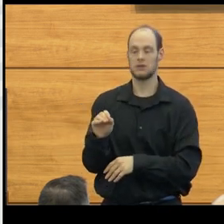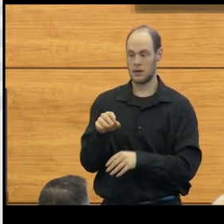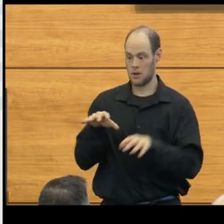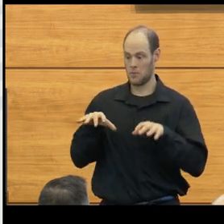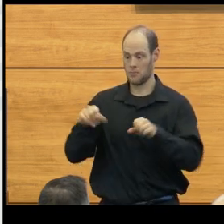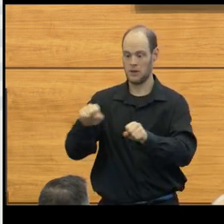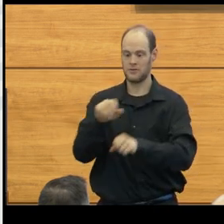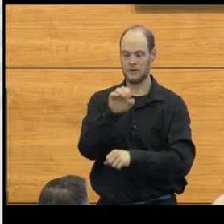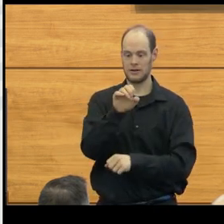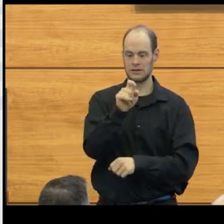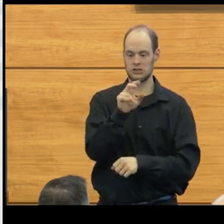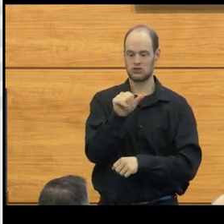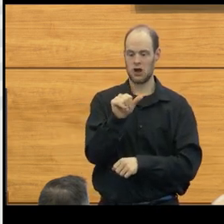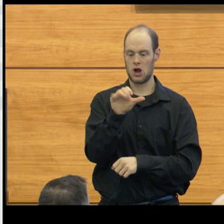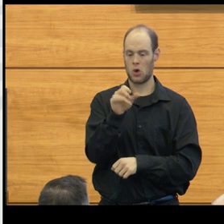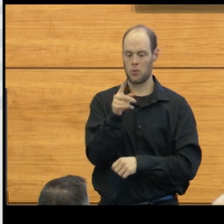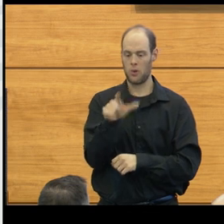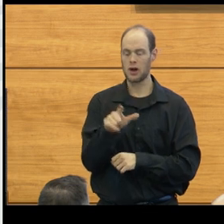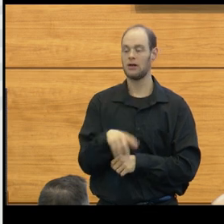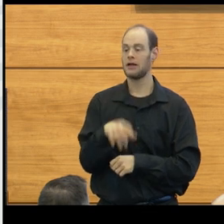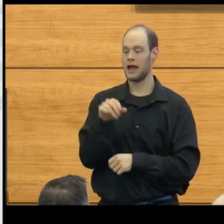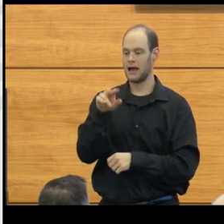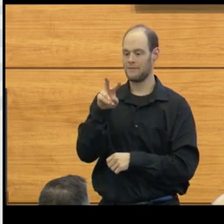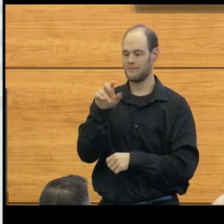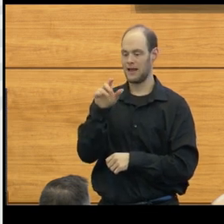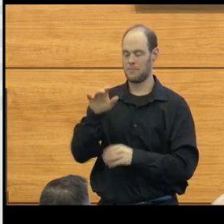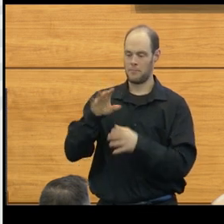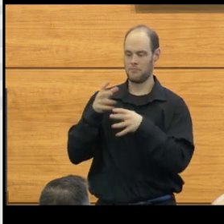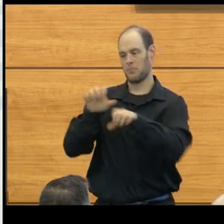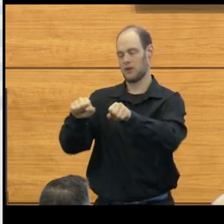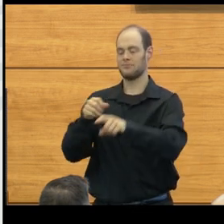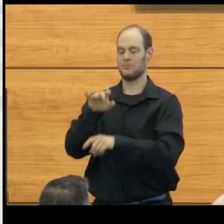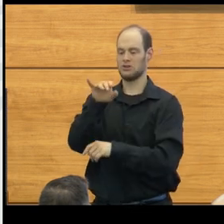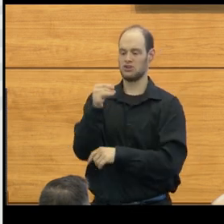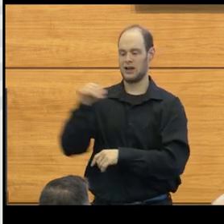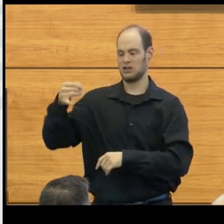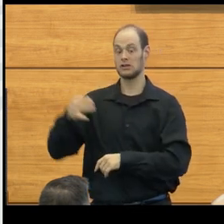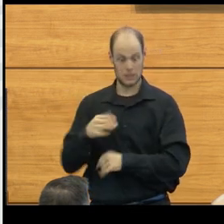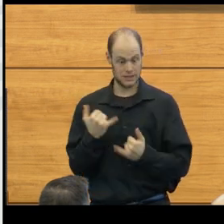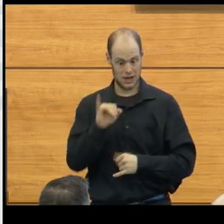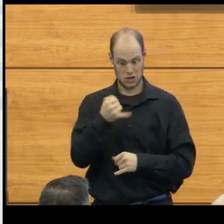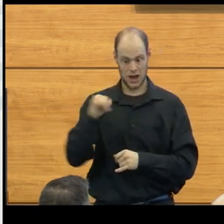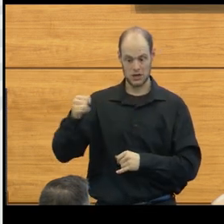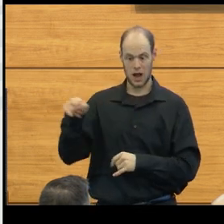by Extracorporeal and, finally, Johnson and Johnson. And today, Johnson and Johnson remains